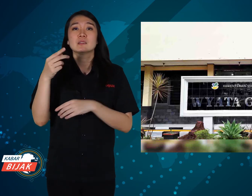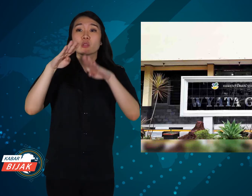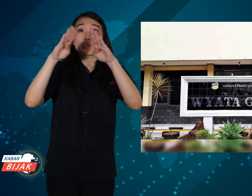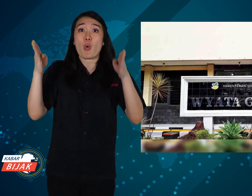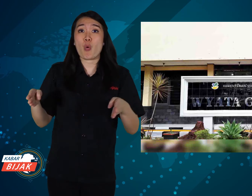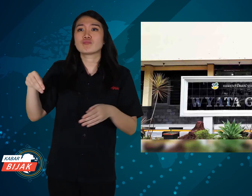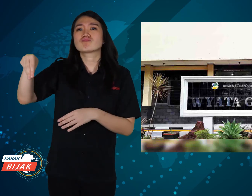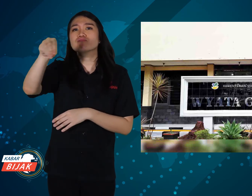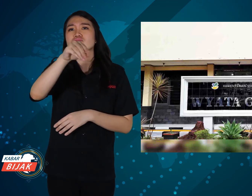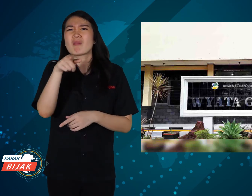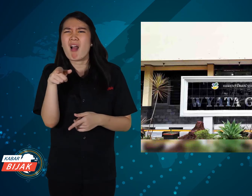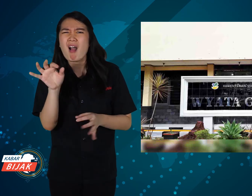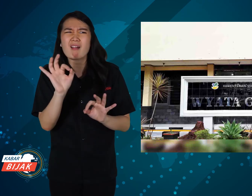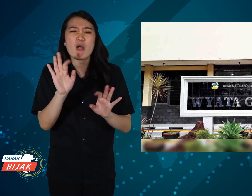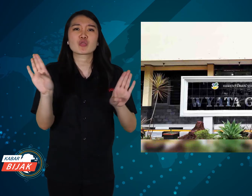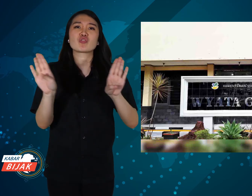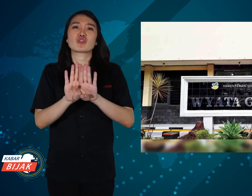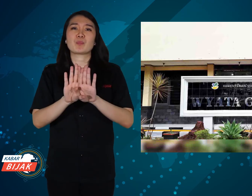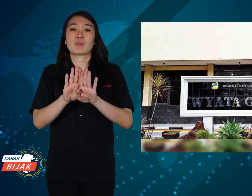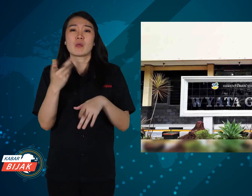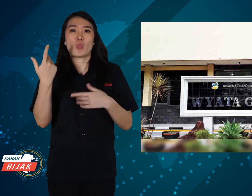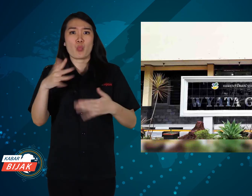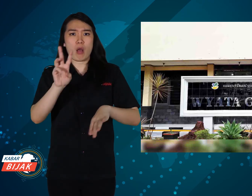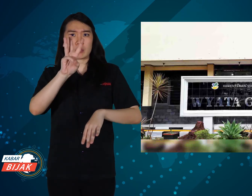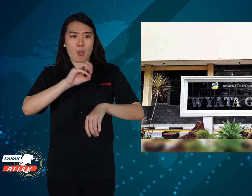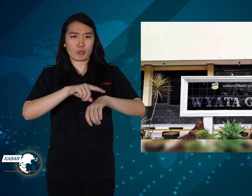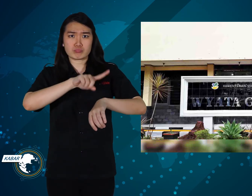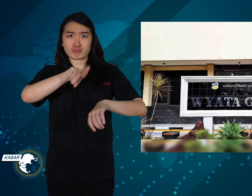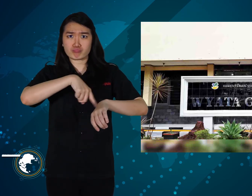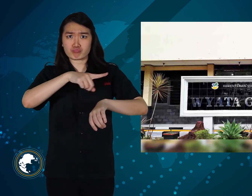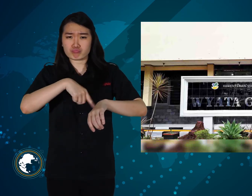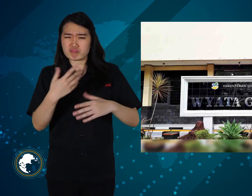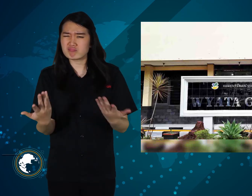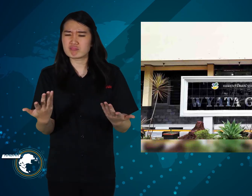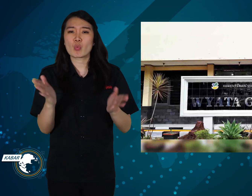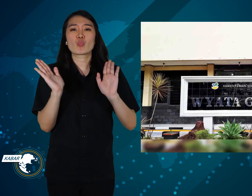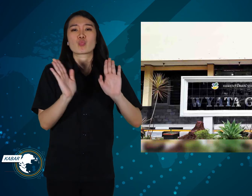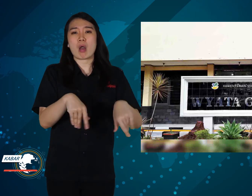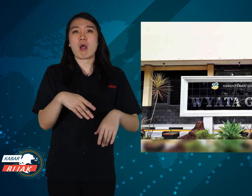However, many shops are closed because of PPKM it's been 30 minutes walking around, no results.